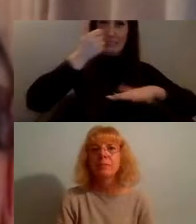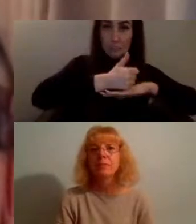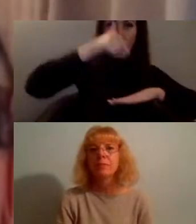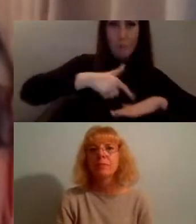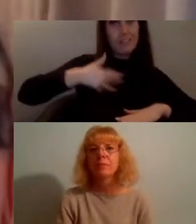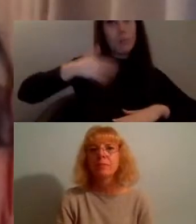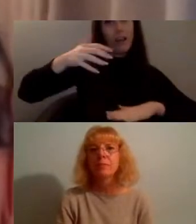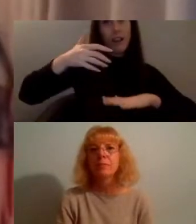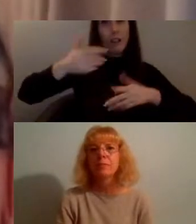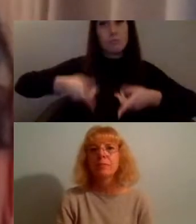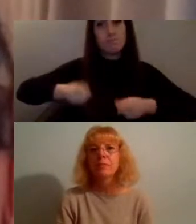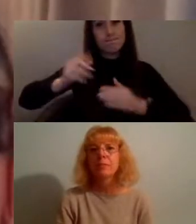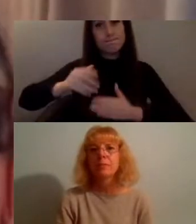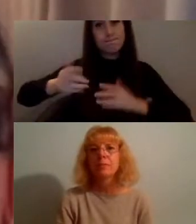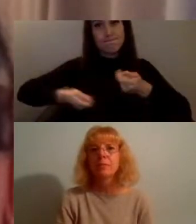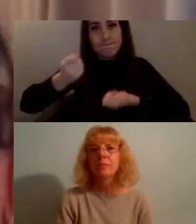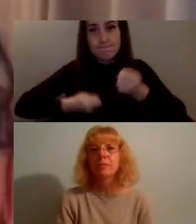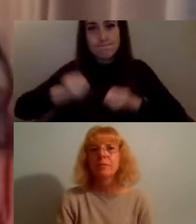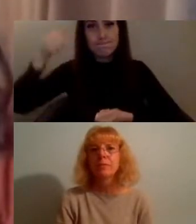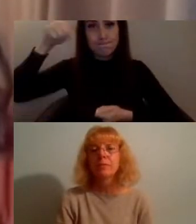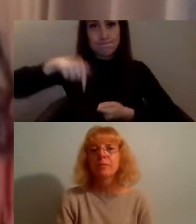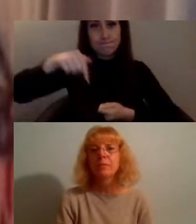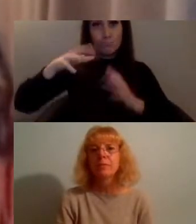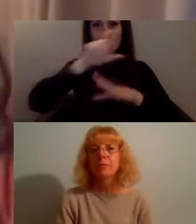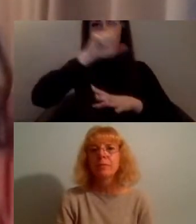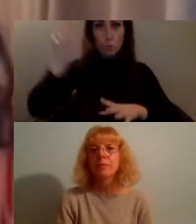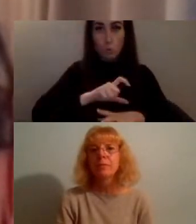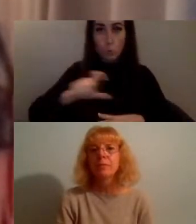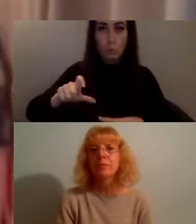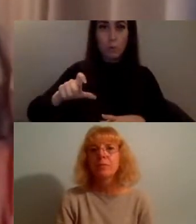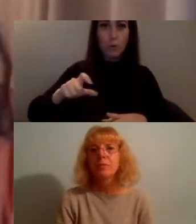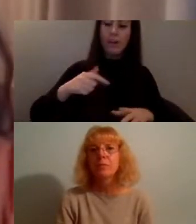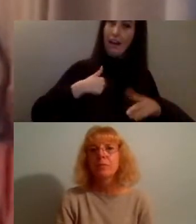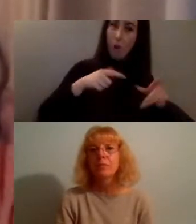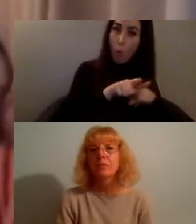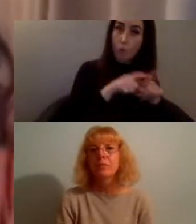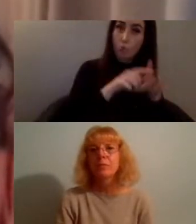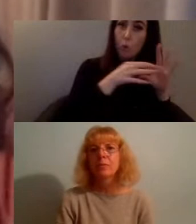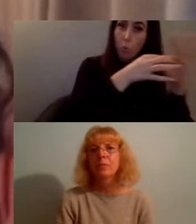...advisory board for container alongside some other brilliant people and i've had the pleasure